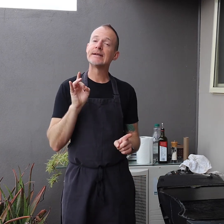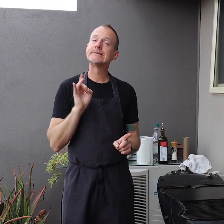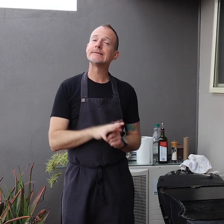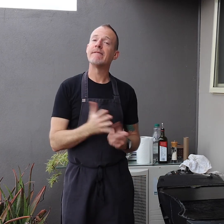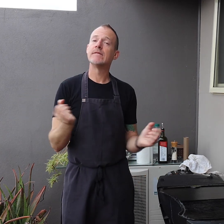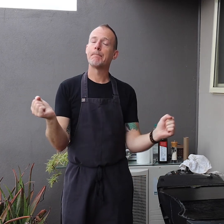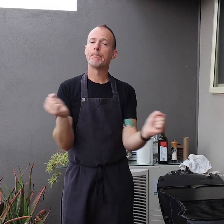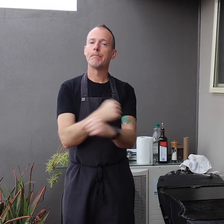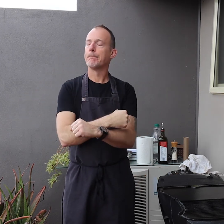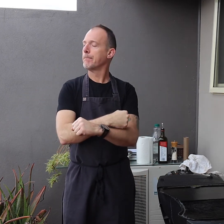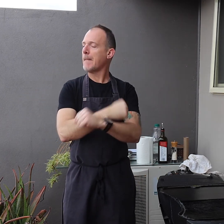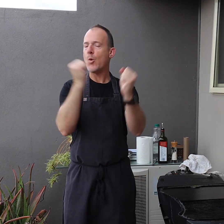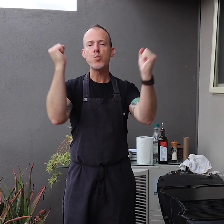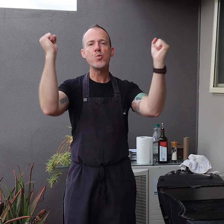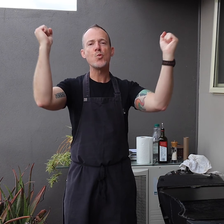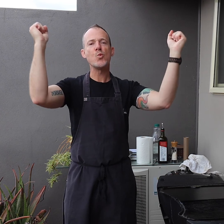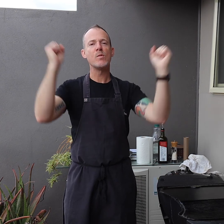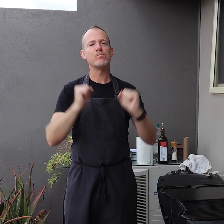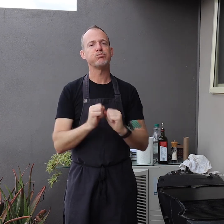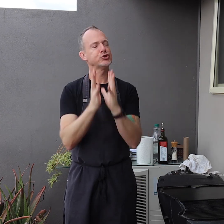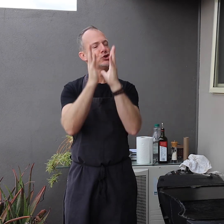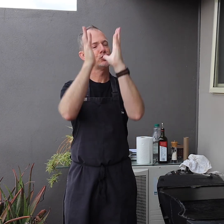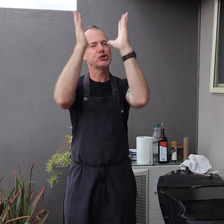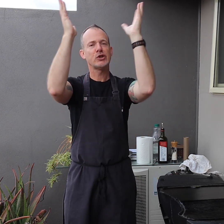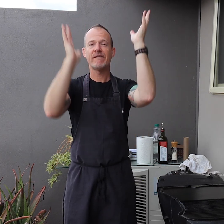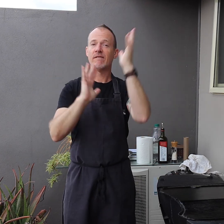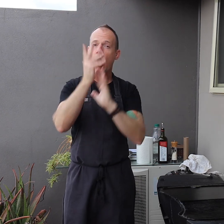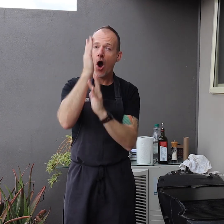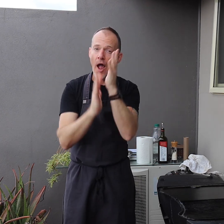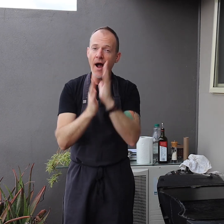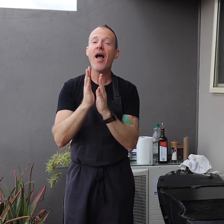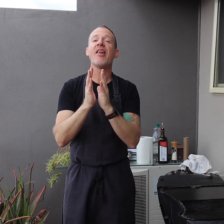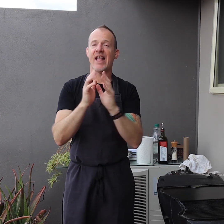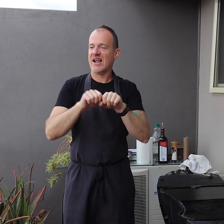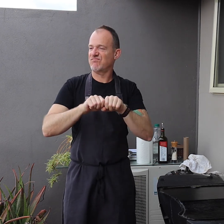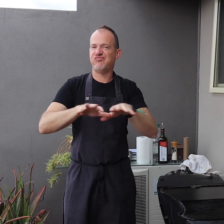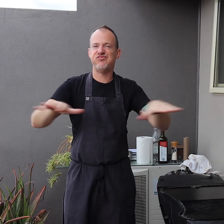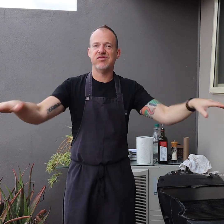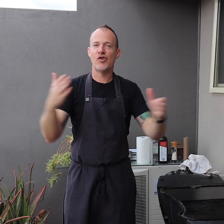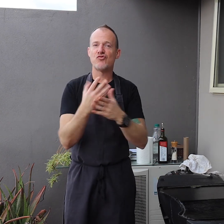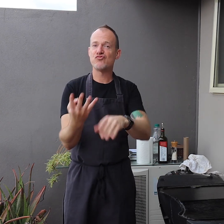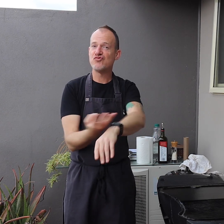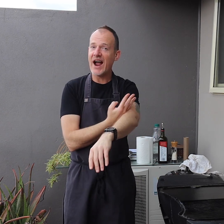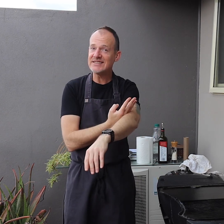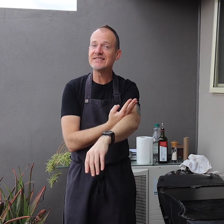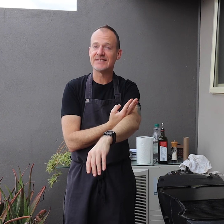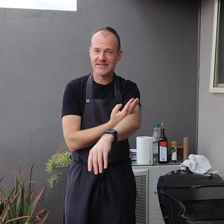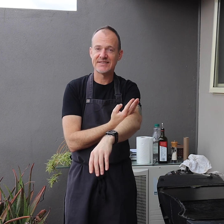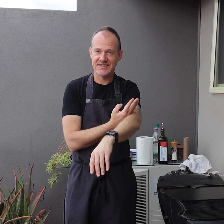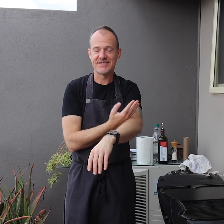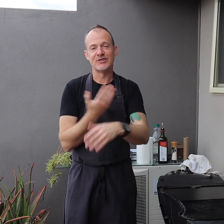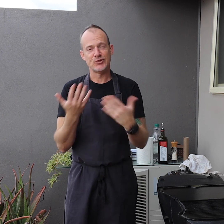The gas bottle exploded and started a fast spreading grass fire.